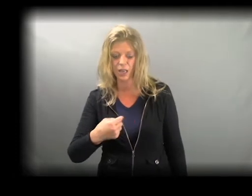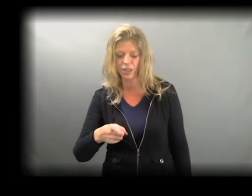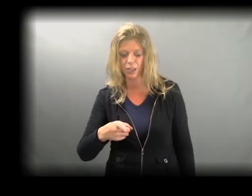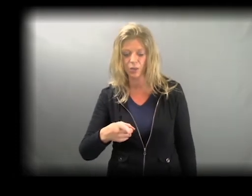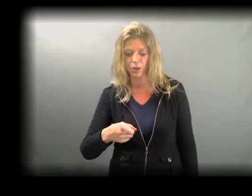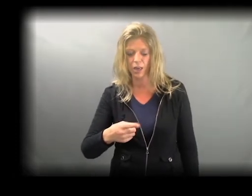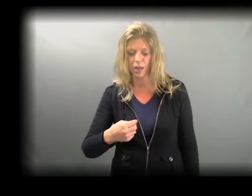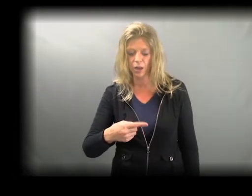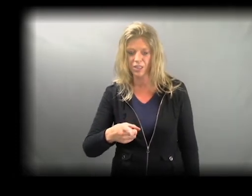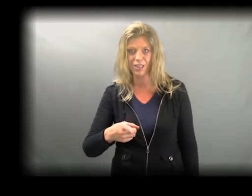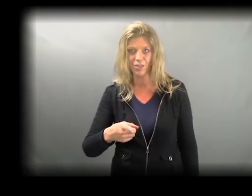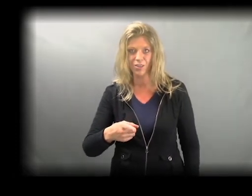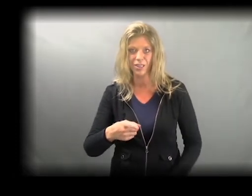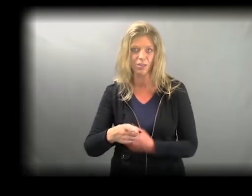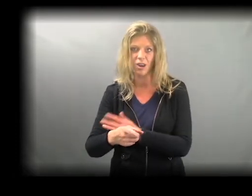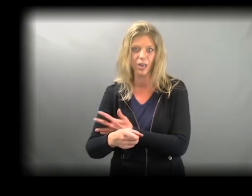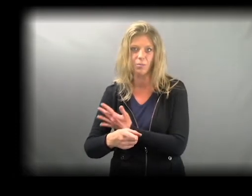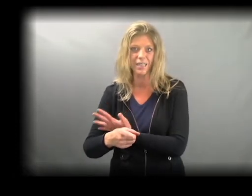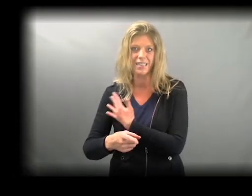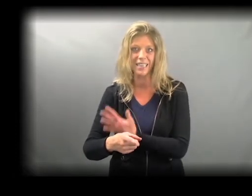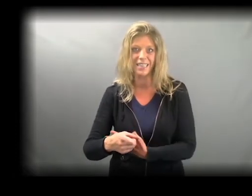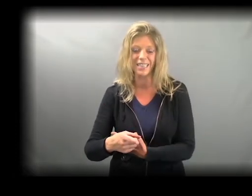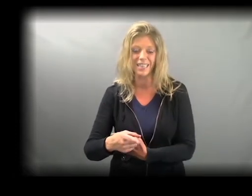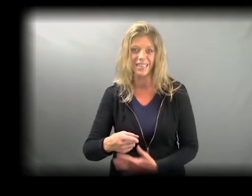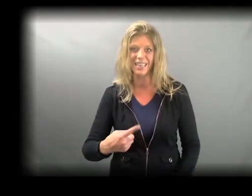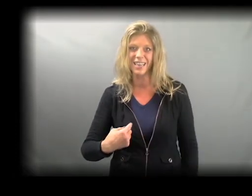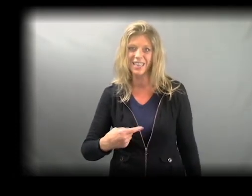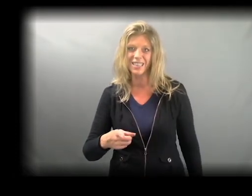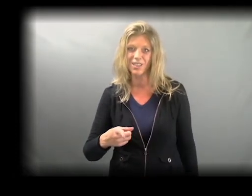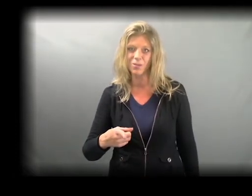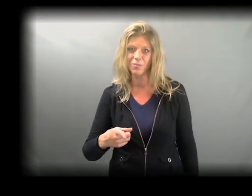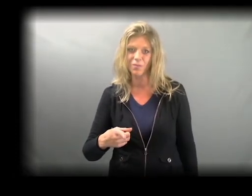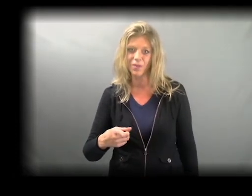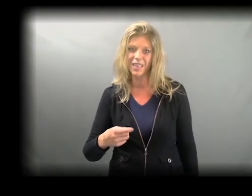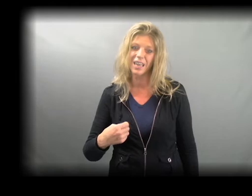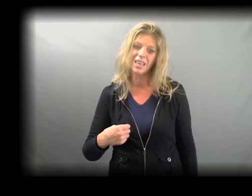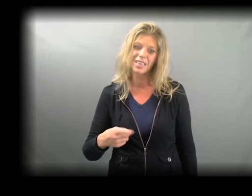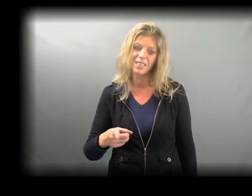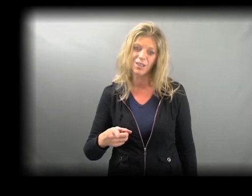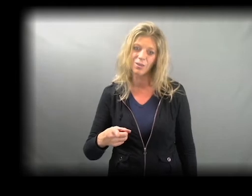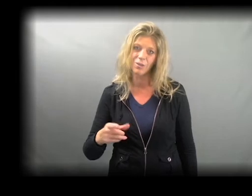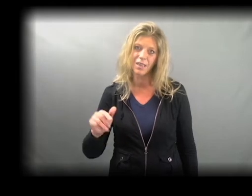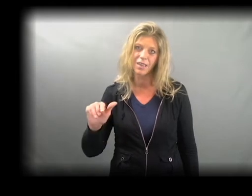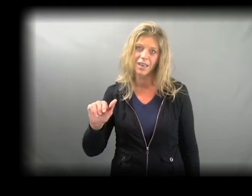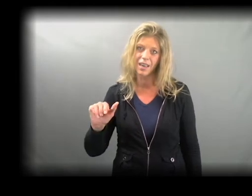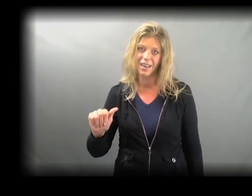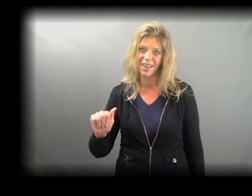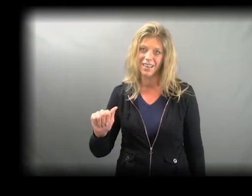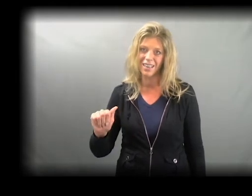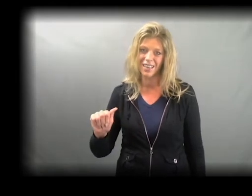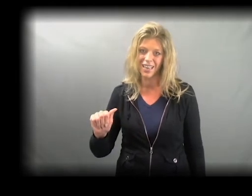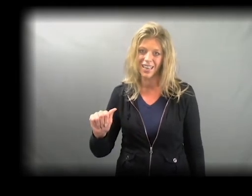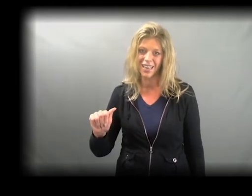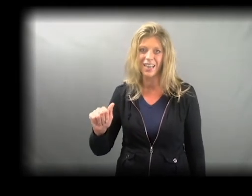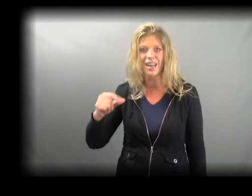TO Your arm can stay still. TO A